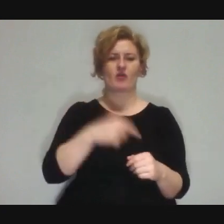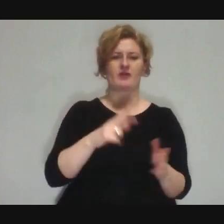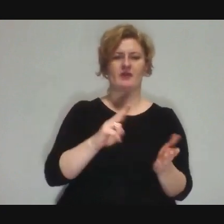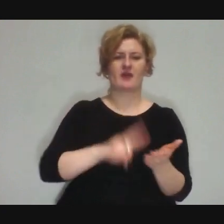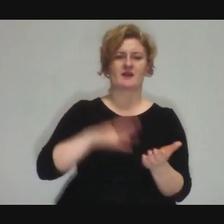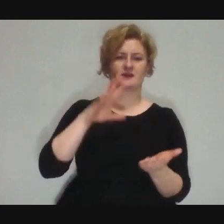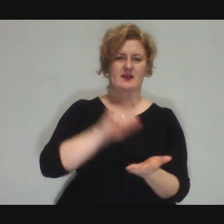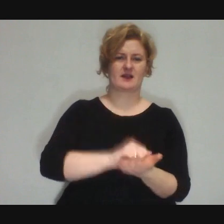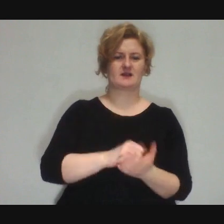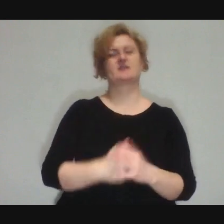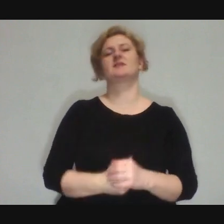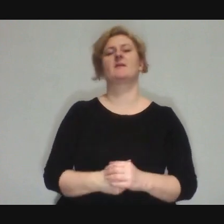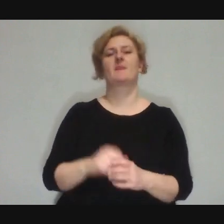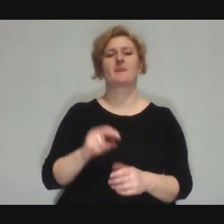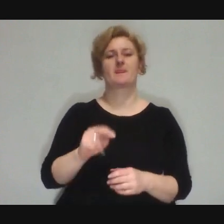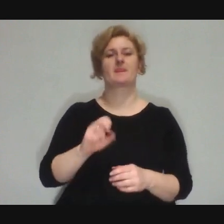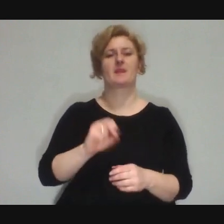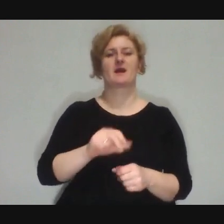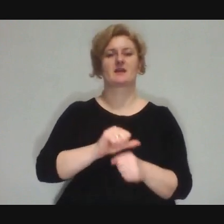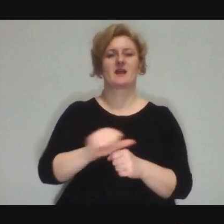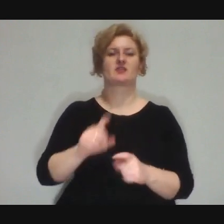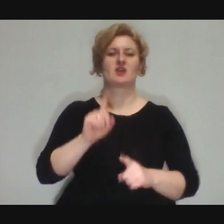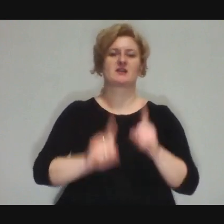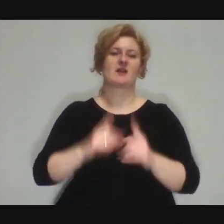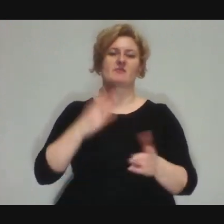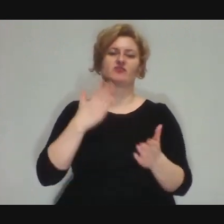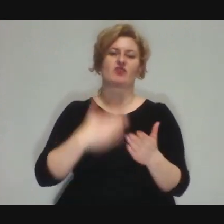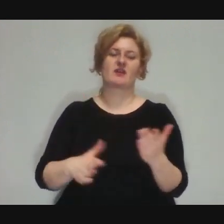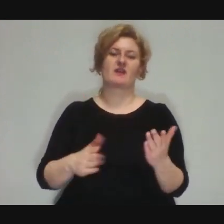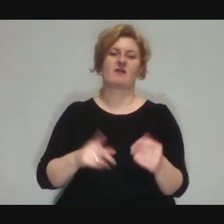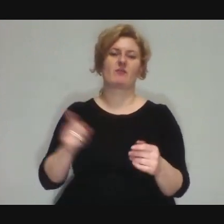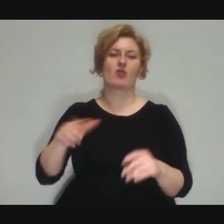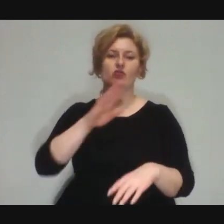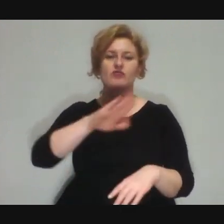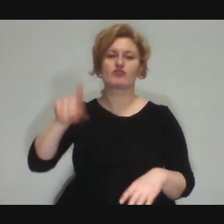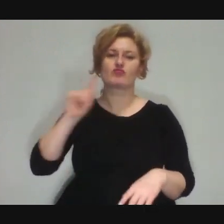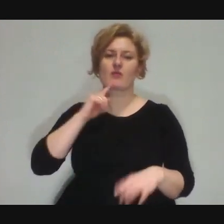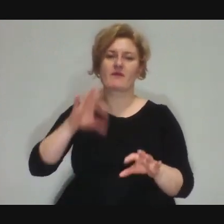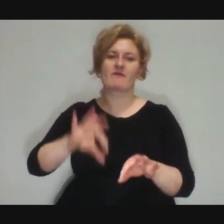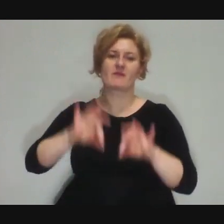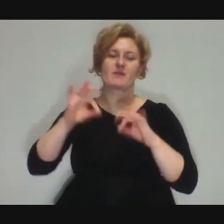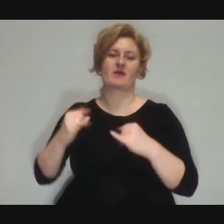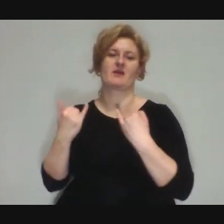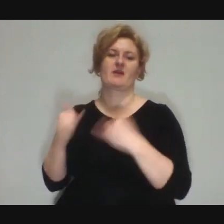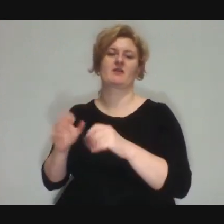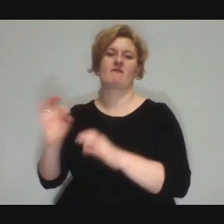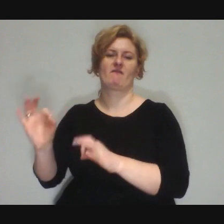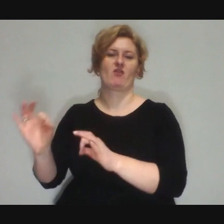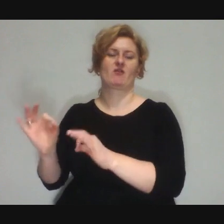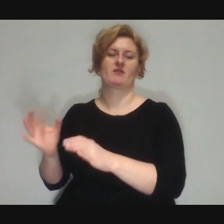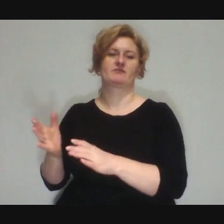Unfortunately it is so, that sometimes you lose with it and you do not manage to stop such a person.